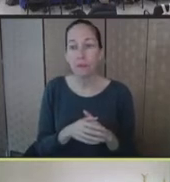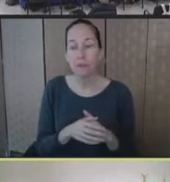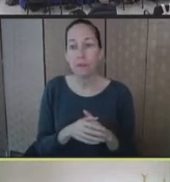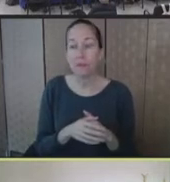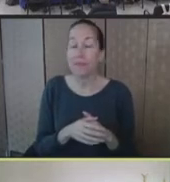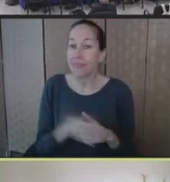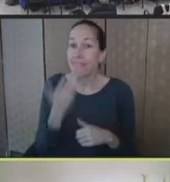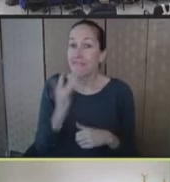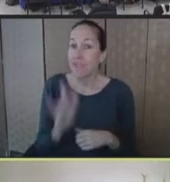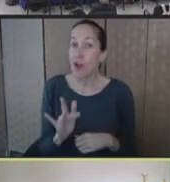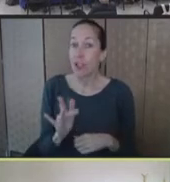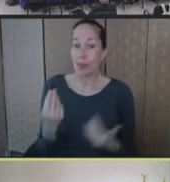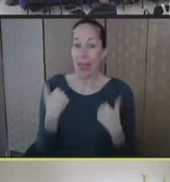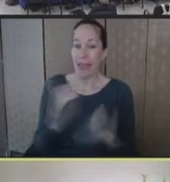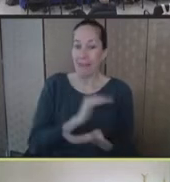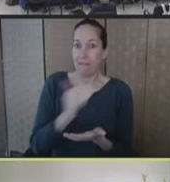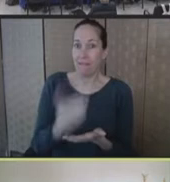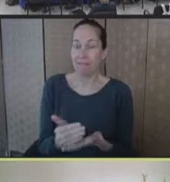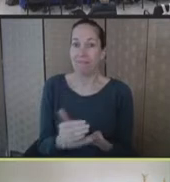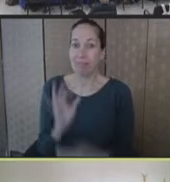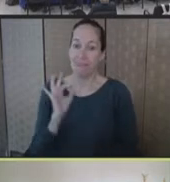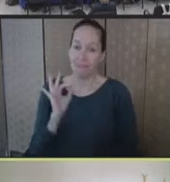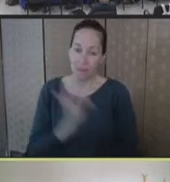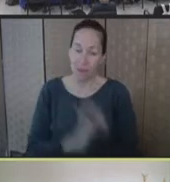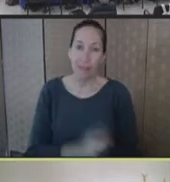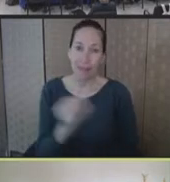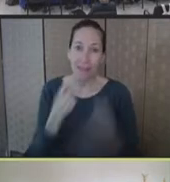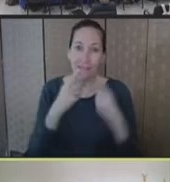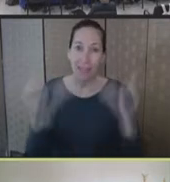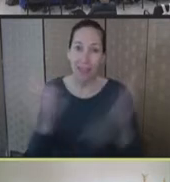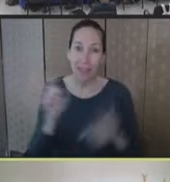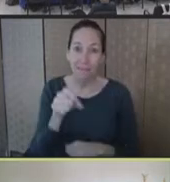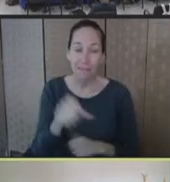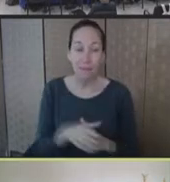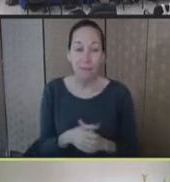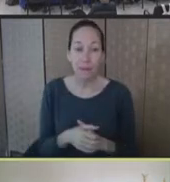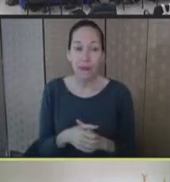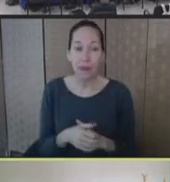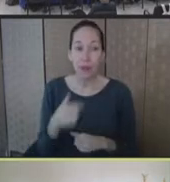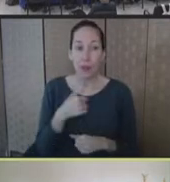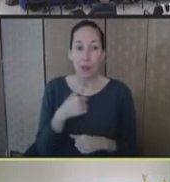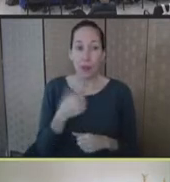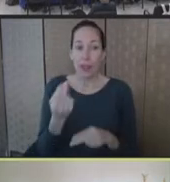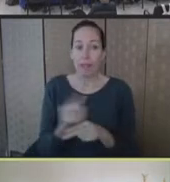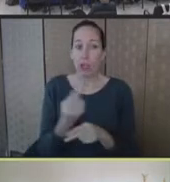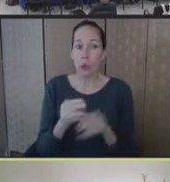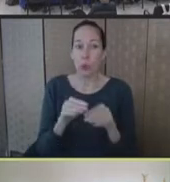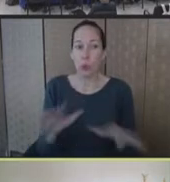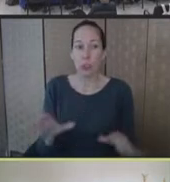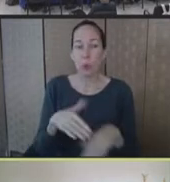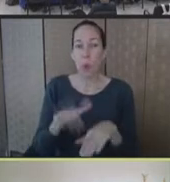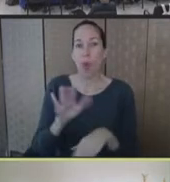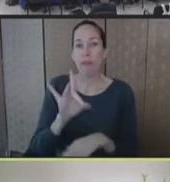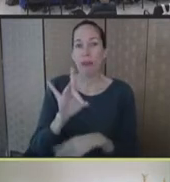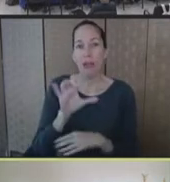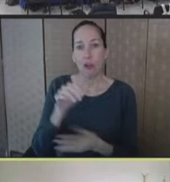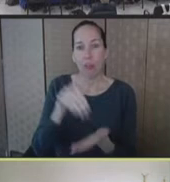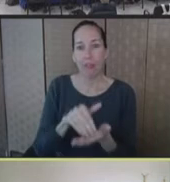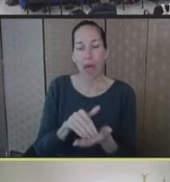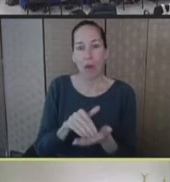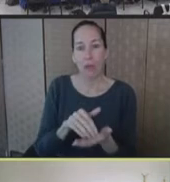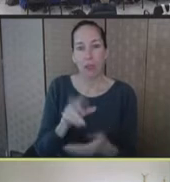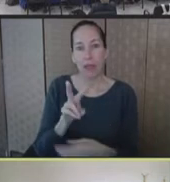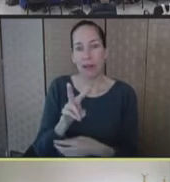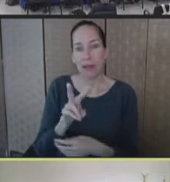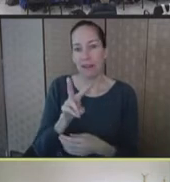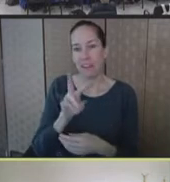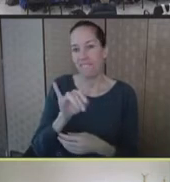So we have deployed more than 800,000 vials of the JYNNEOS, eight vials of the -- well, there was one